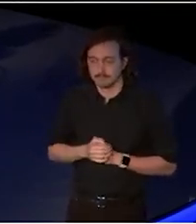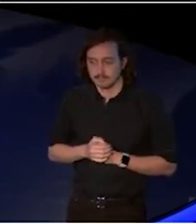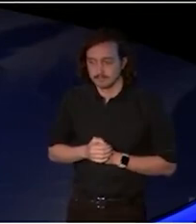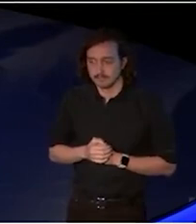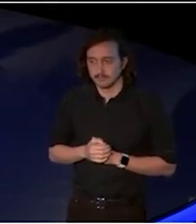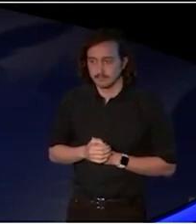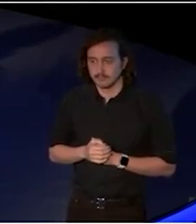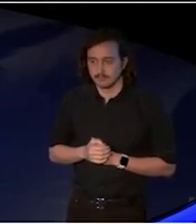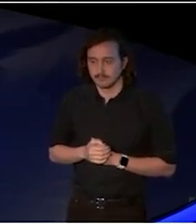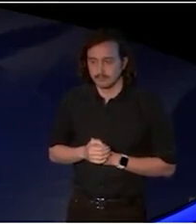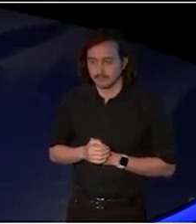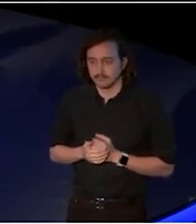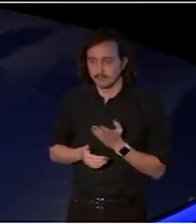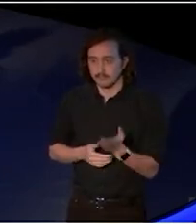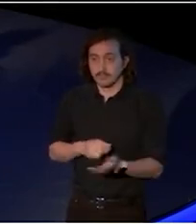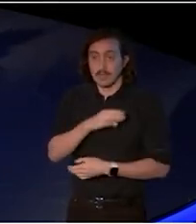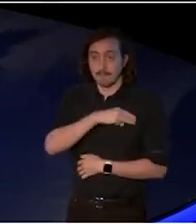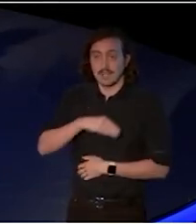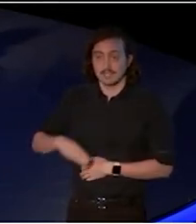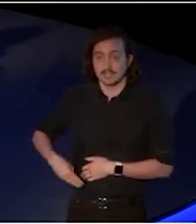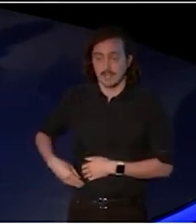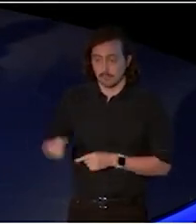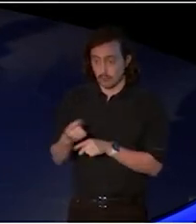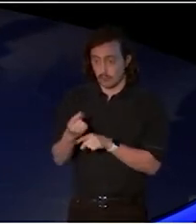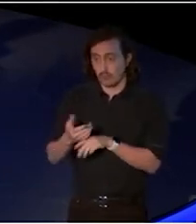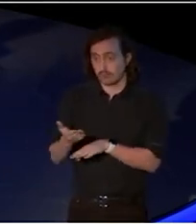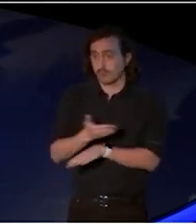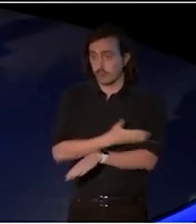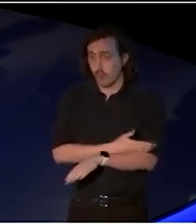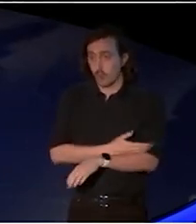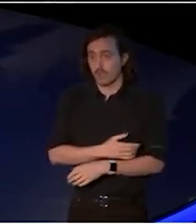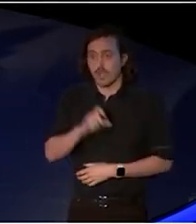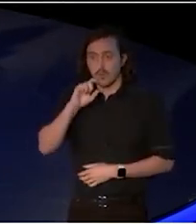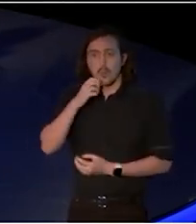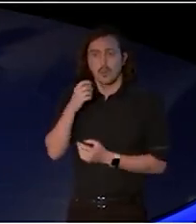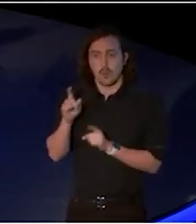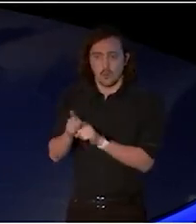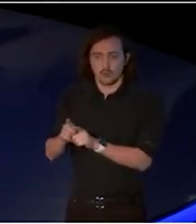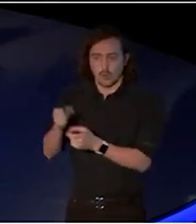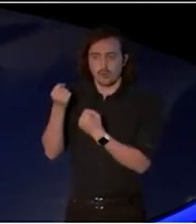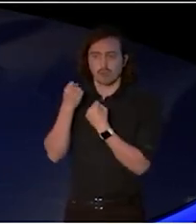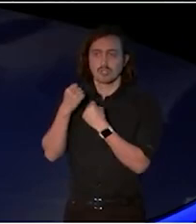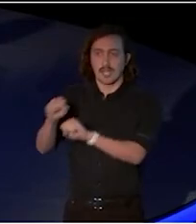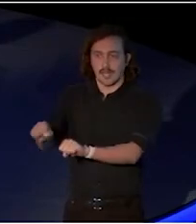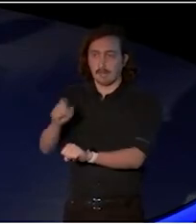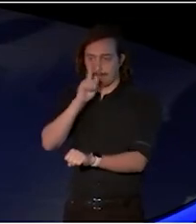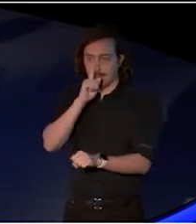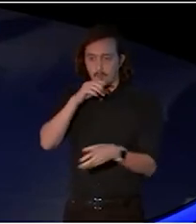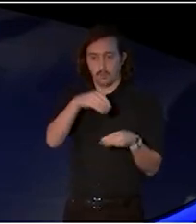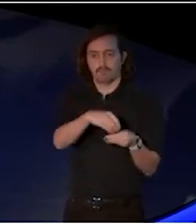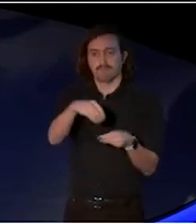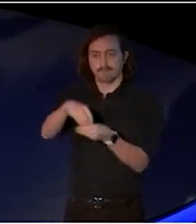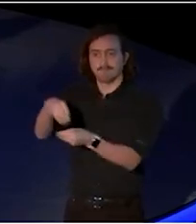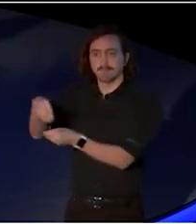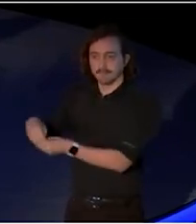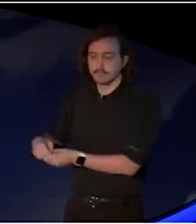And as Minister Burke has just indicated, to protect the people in it, not only to protect them in the workplace but also at the same